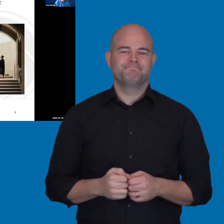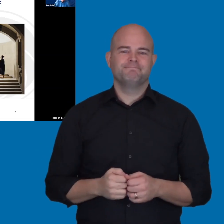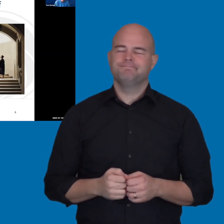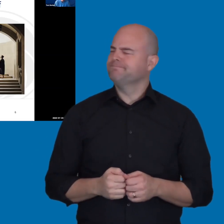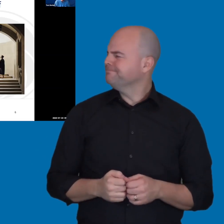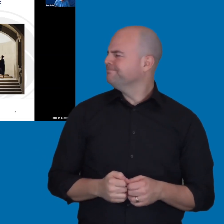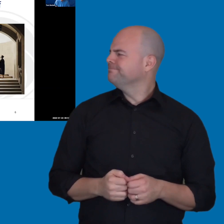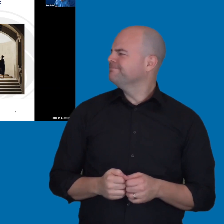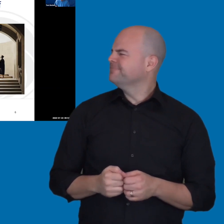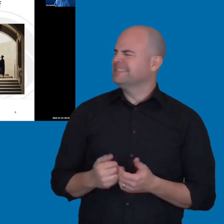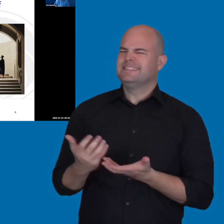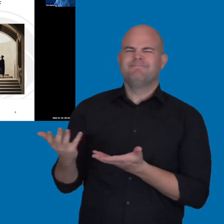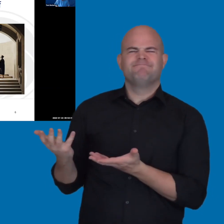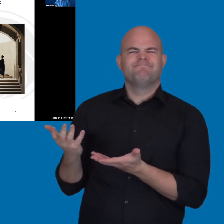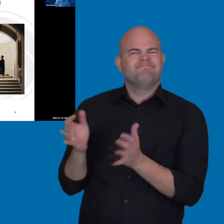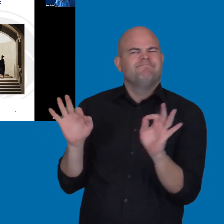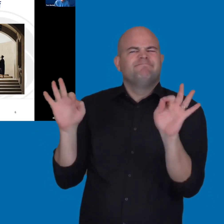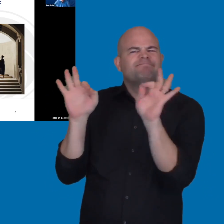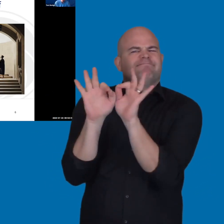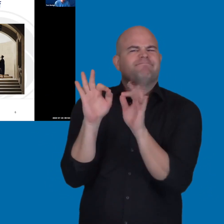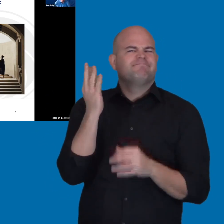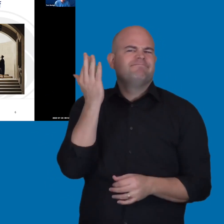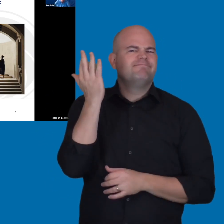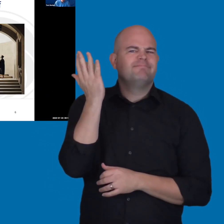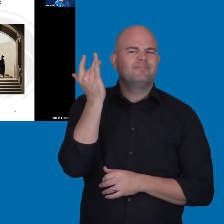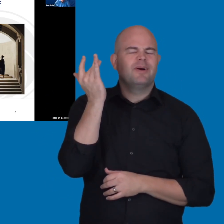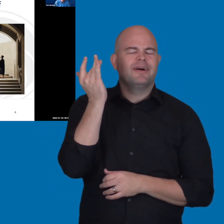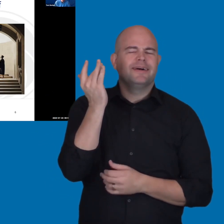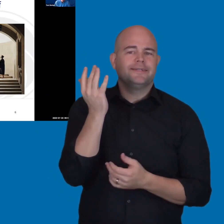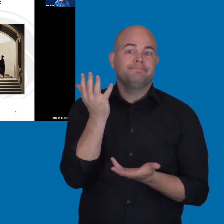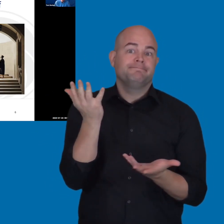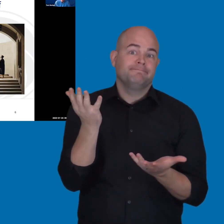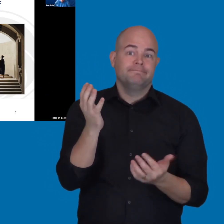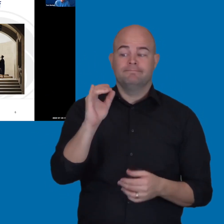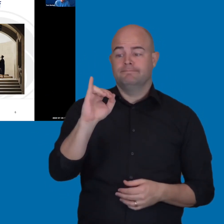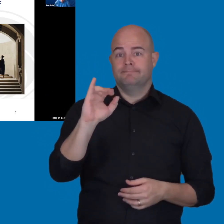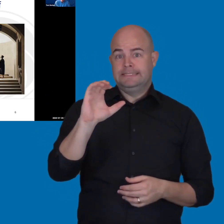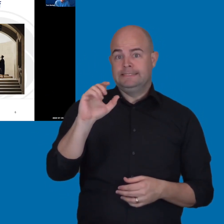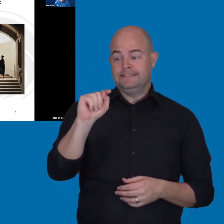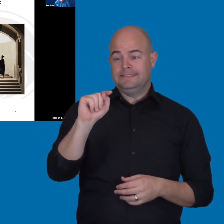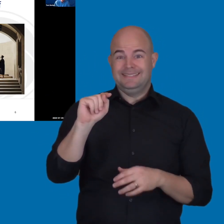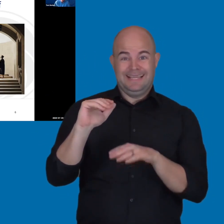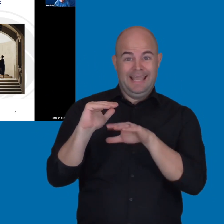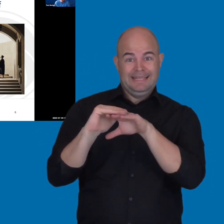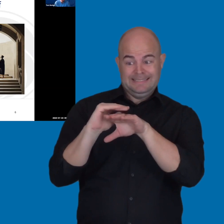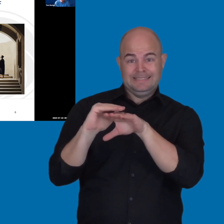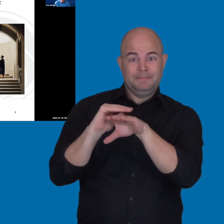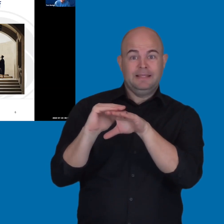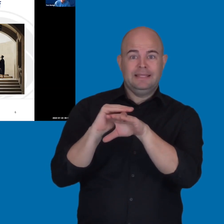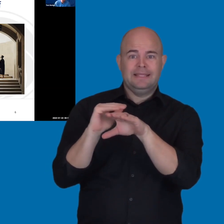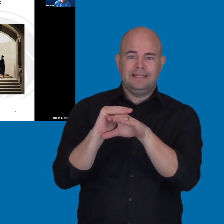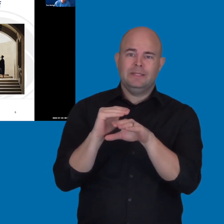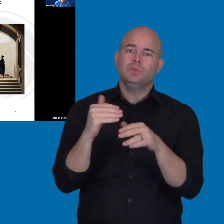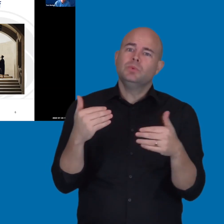So, why is this really important? So, ICT, the accessibility of it, is really just critical